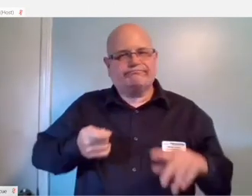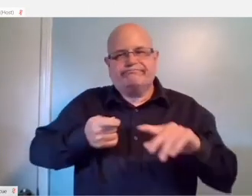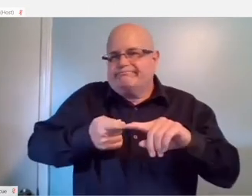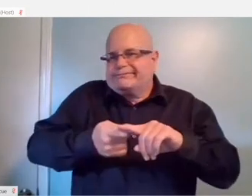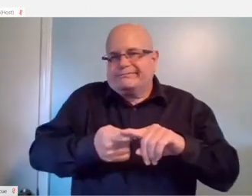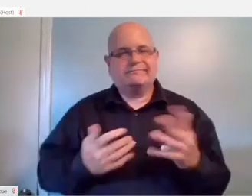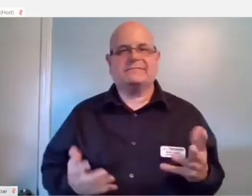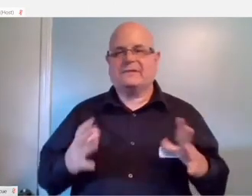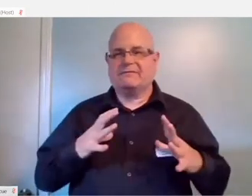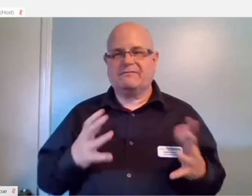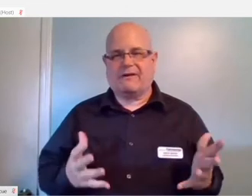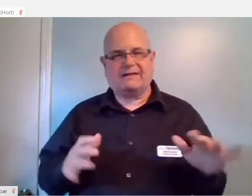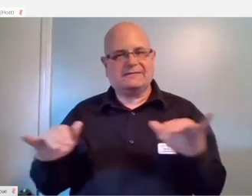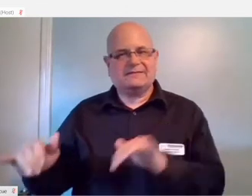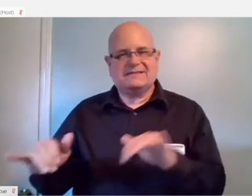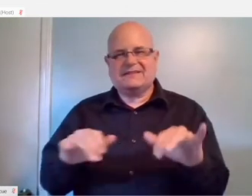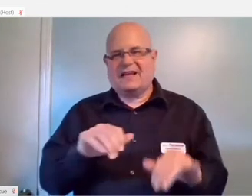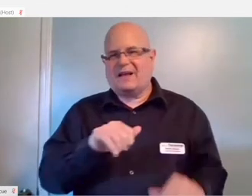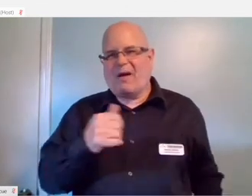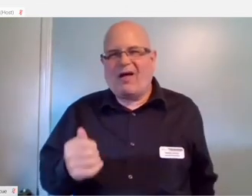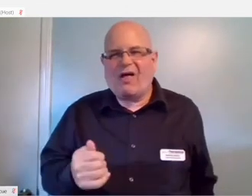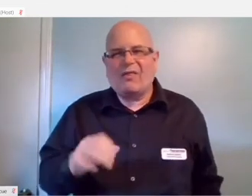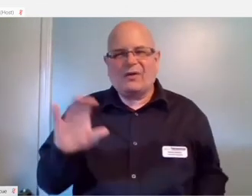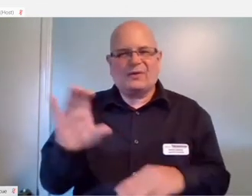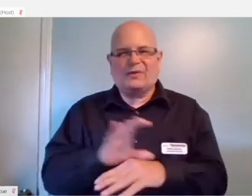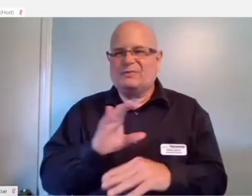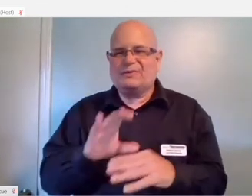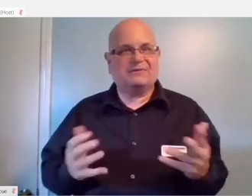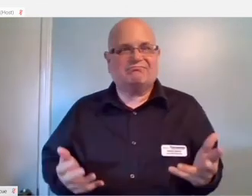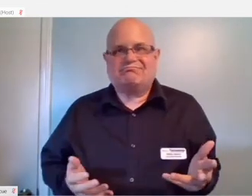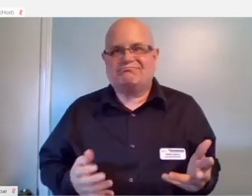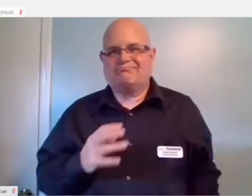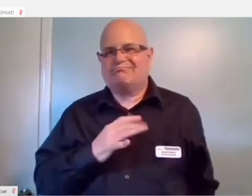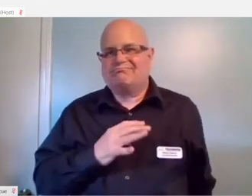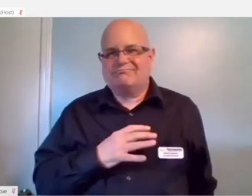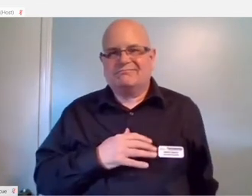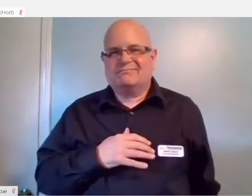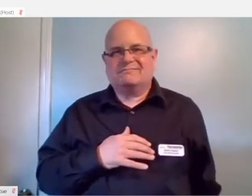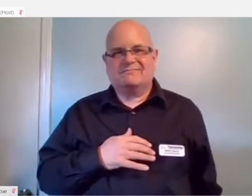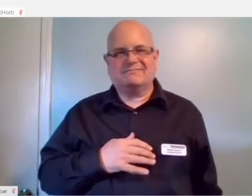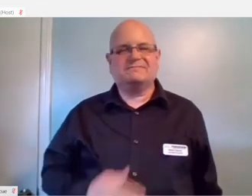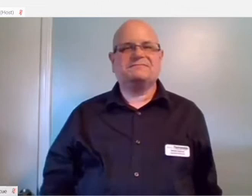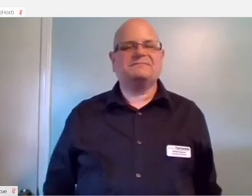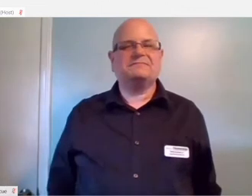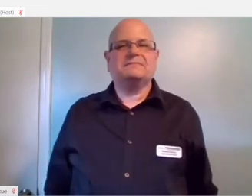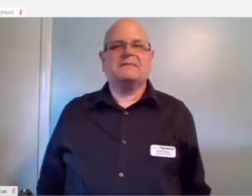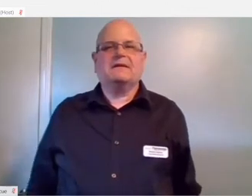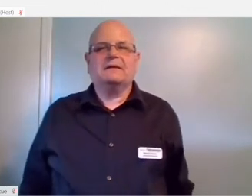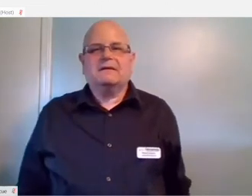It works like any other device that you would expect with a mouse and keyboard.